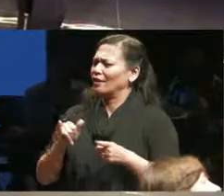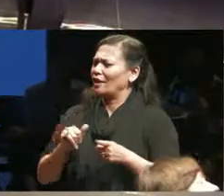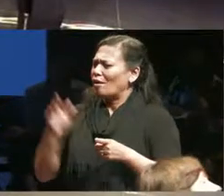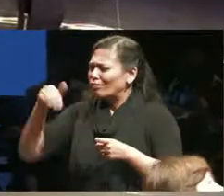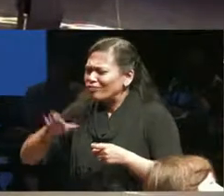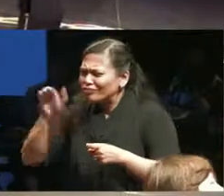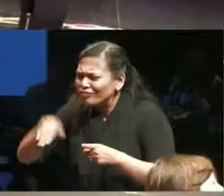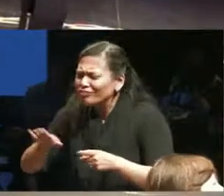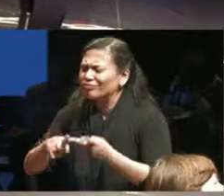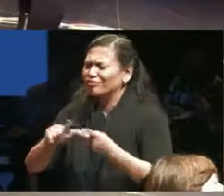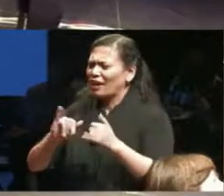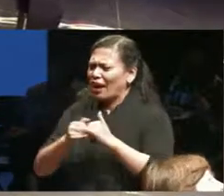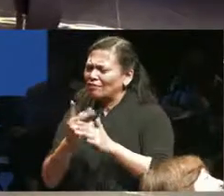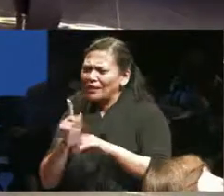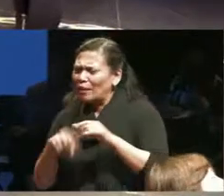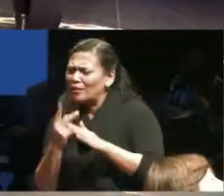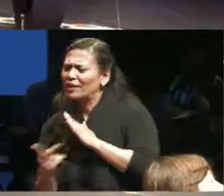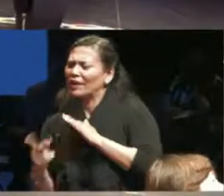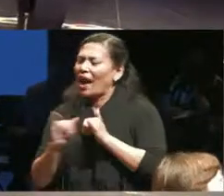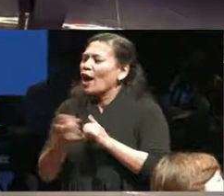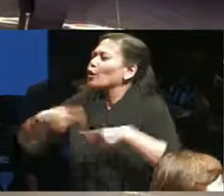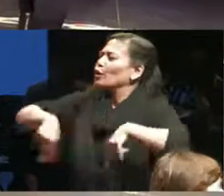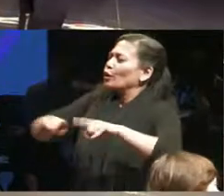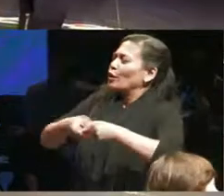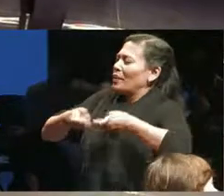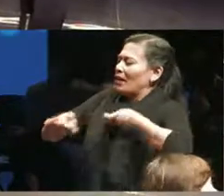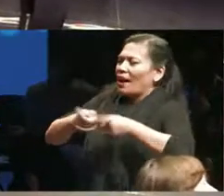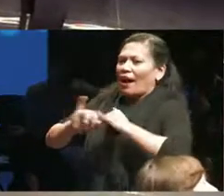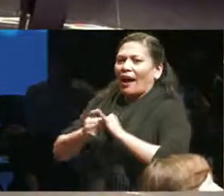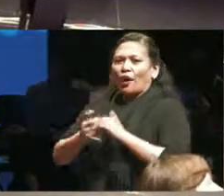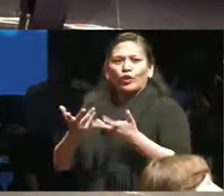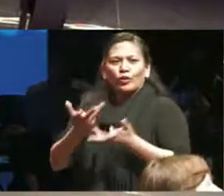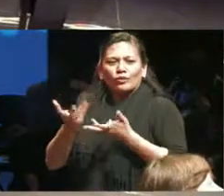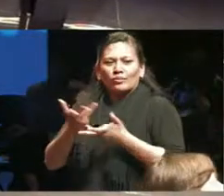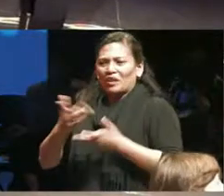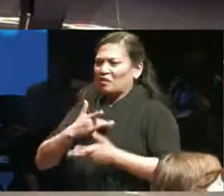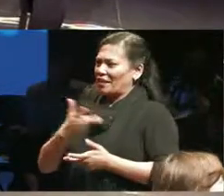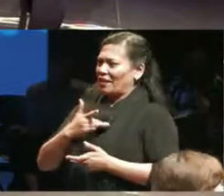you manage how how you've come to theater as an appropriate response to